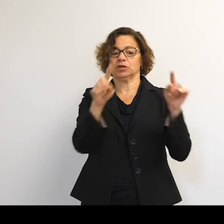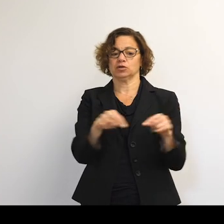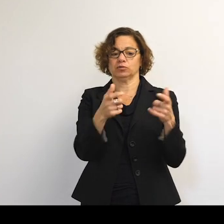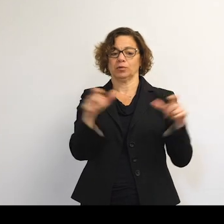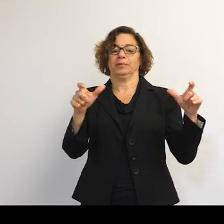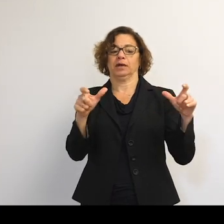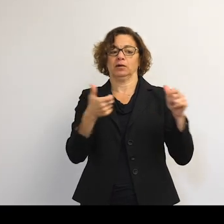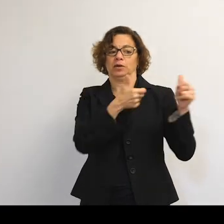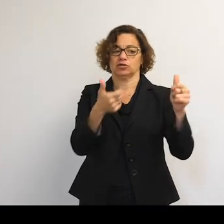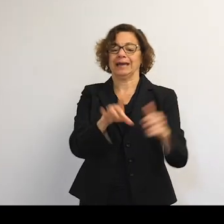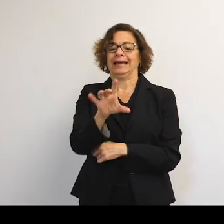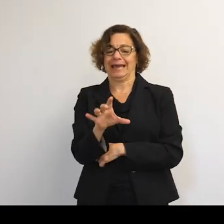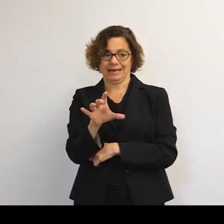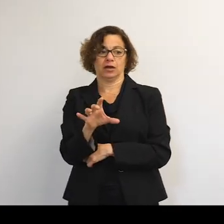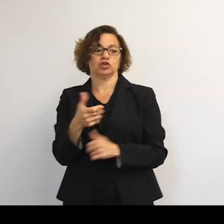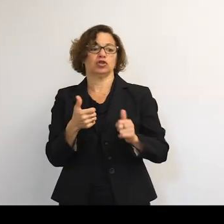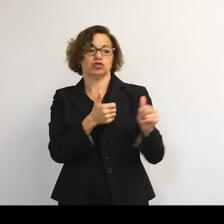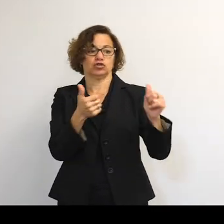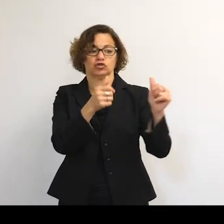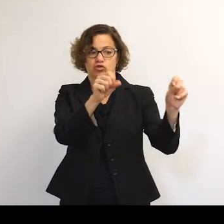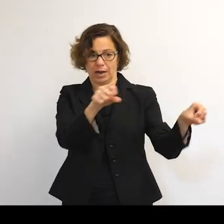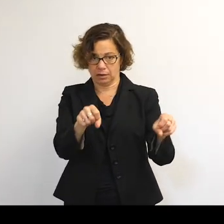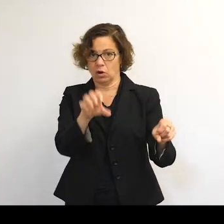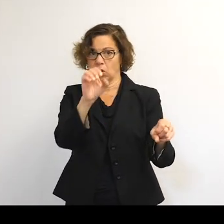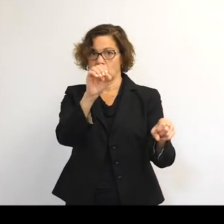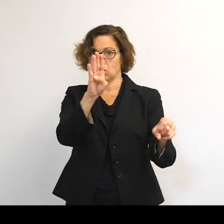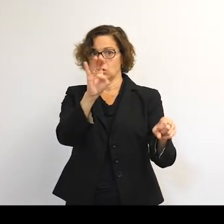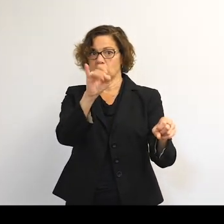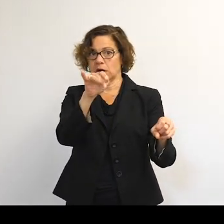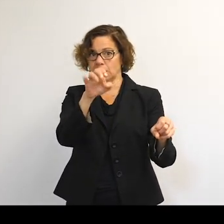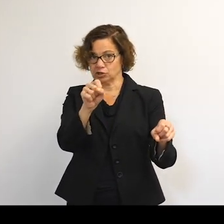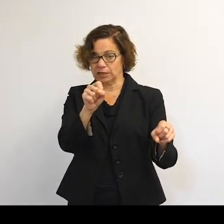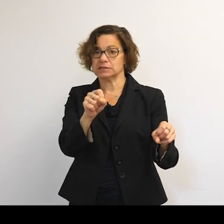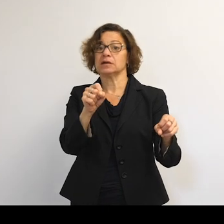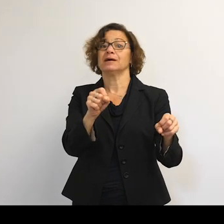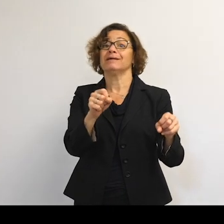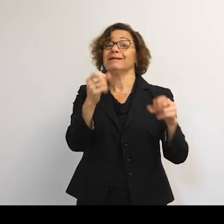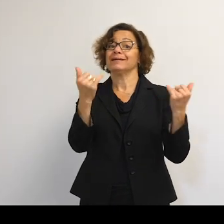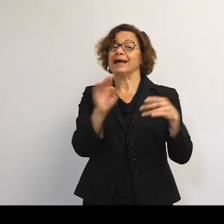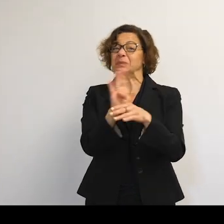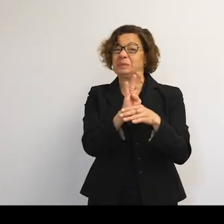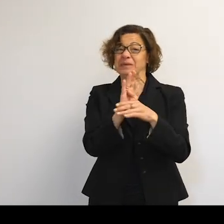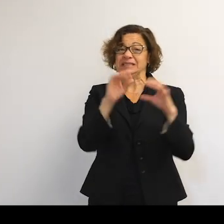So 800 trackable objects in 1965. And things are starting to get a little bit busier.